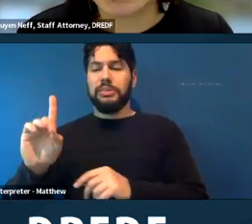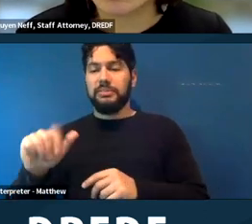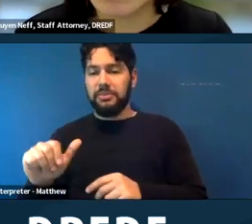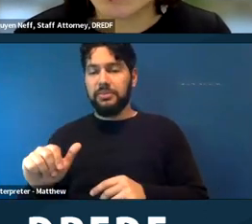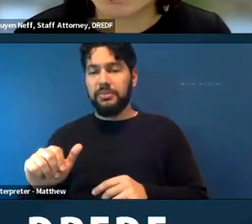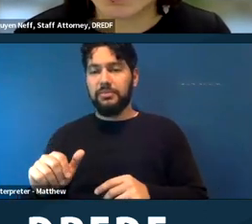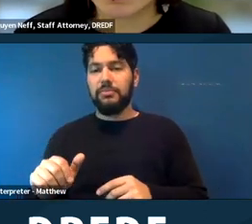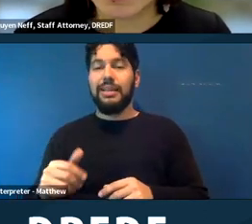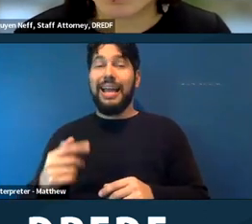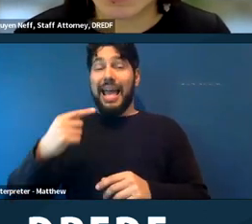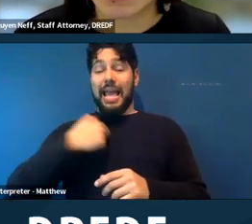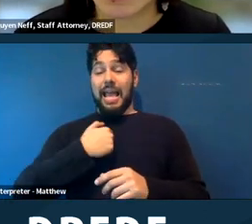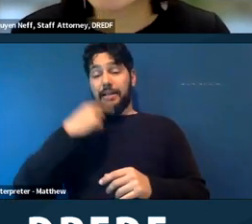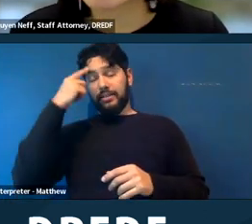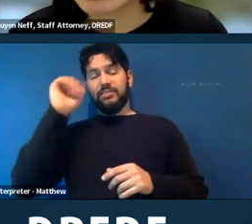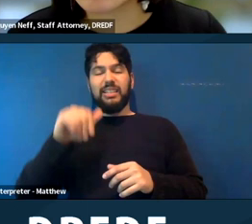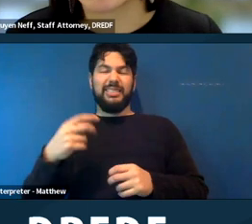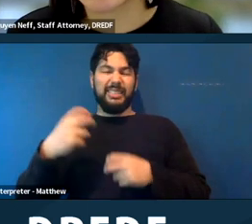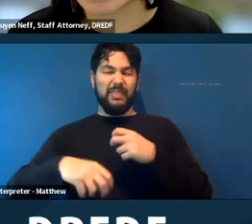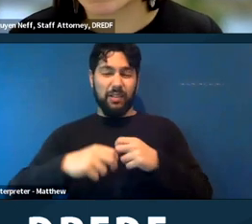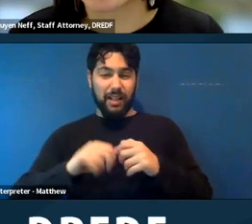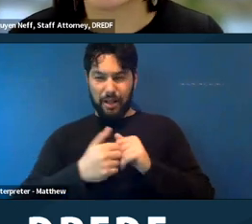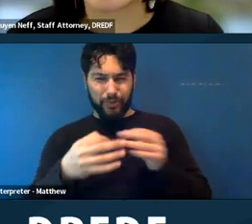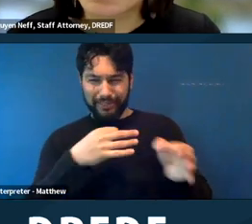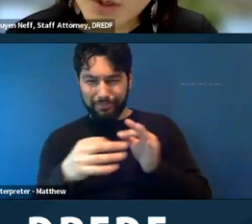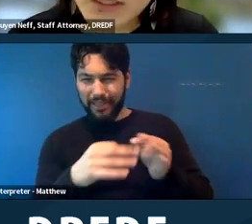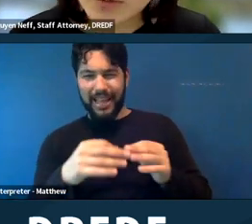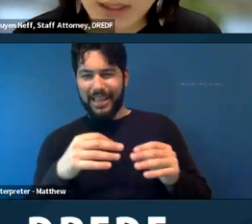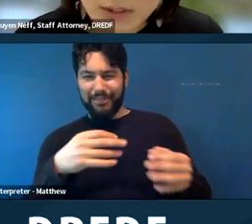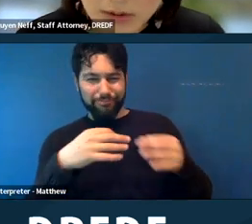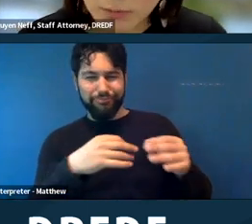a little bit difficult to explain, unless maybe like again, like, sort of the location of where